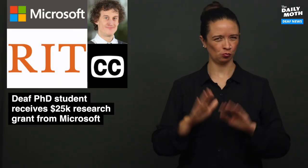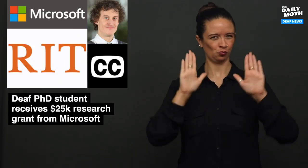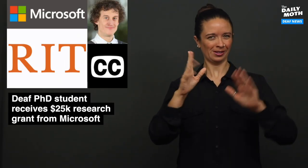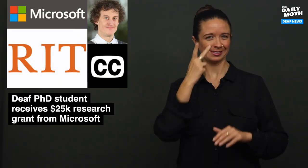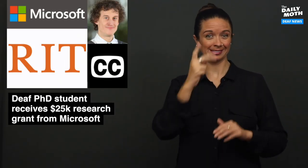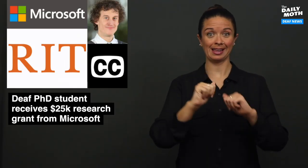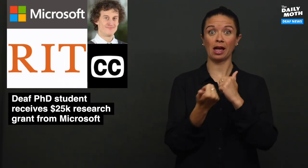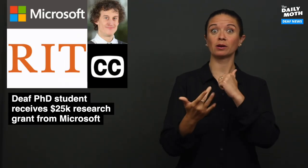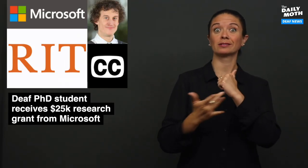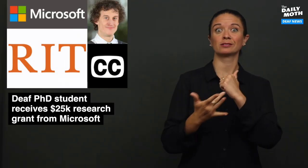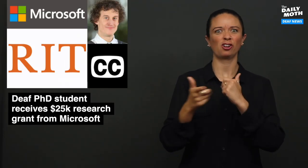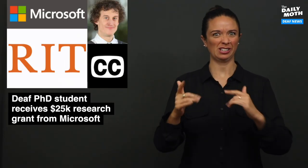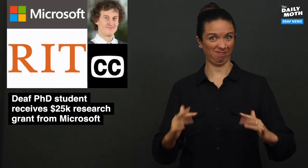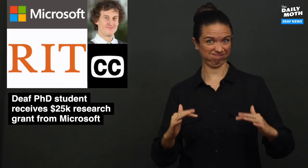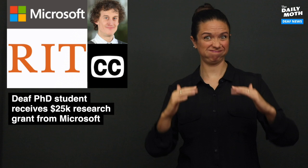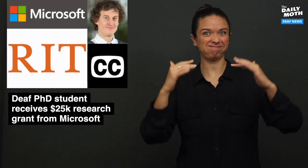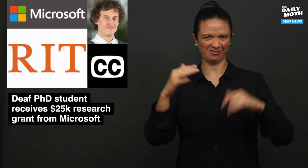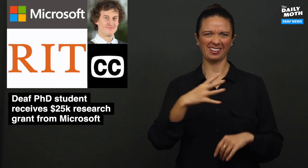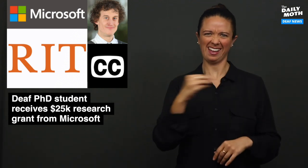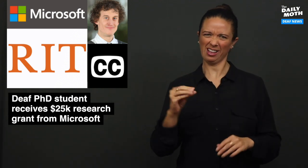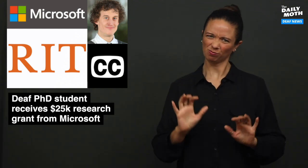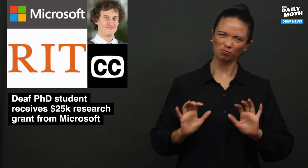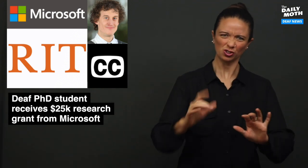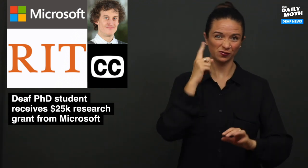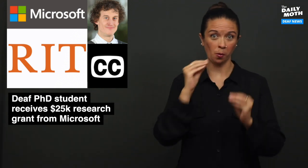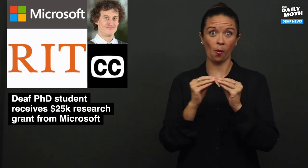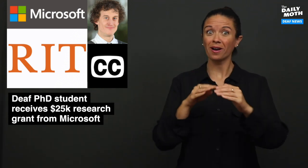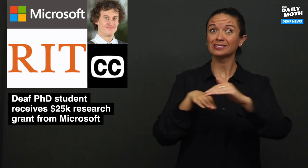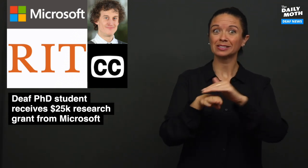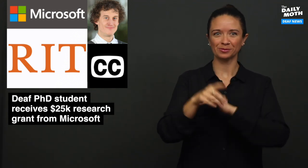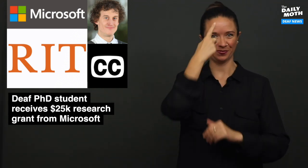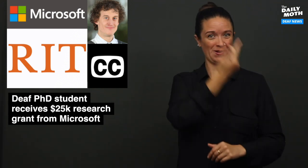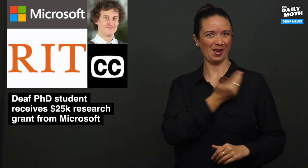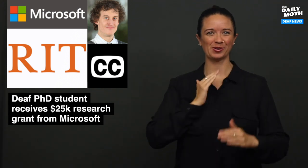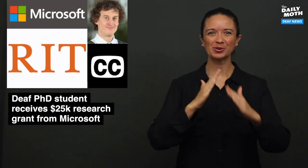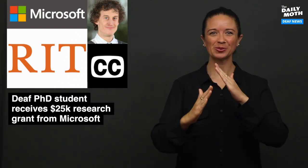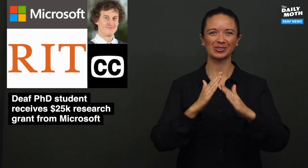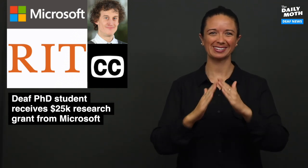It is great to see how technology continues to rise up and to see the push for more accessibility for our community.